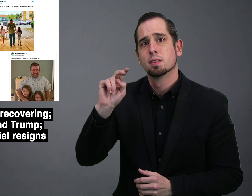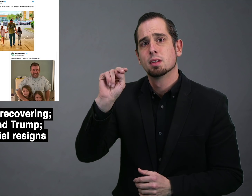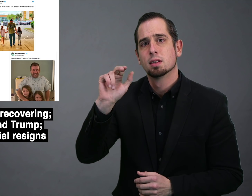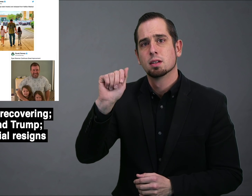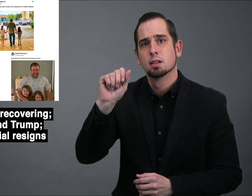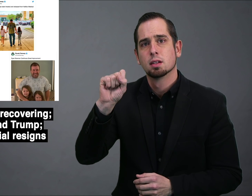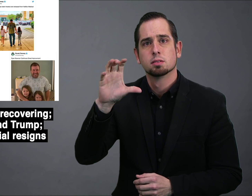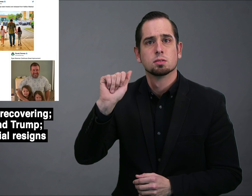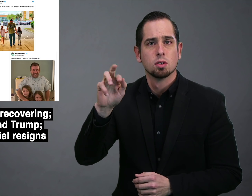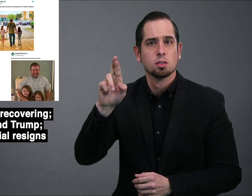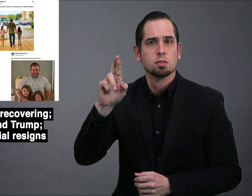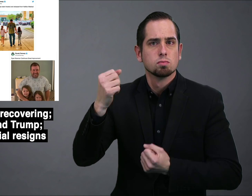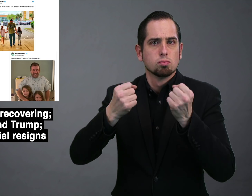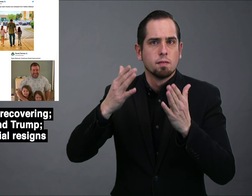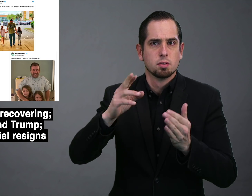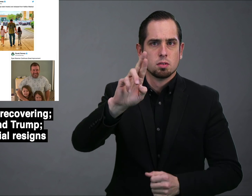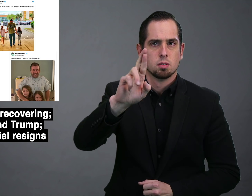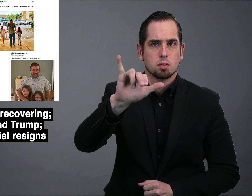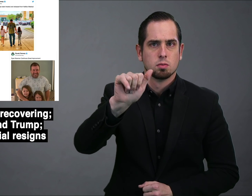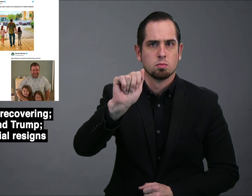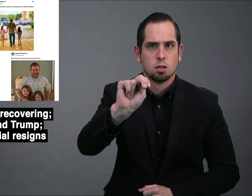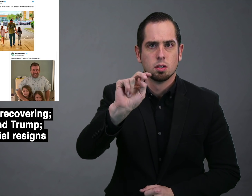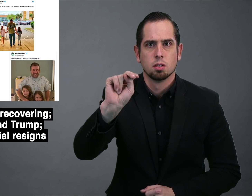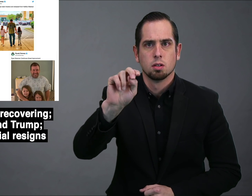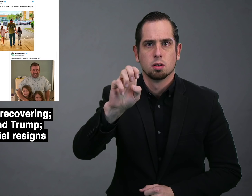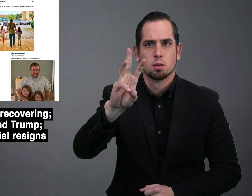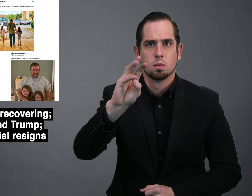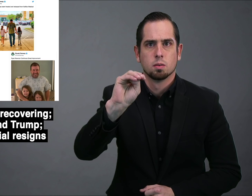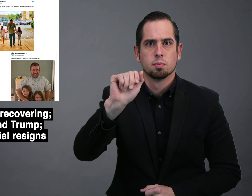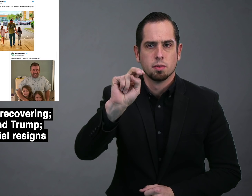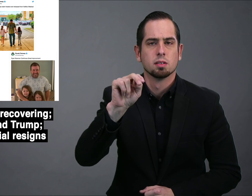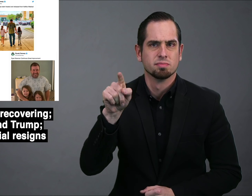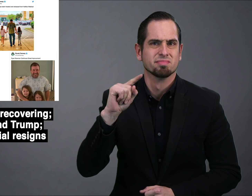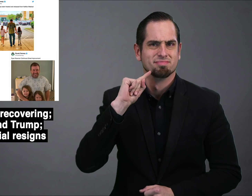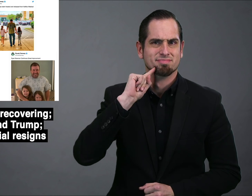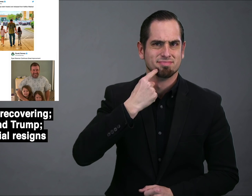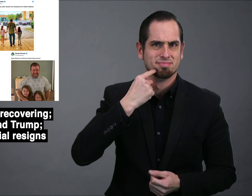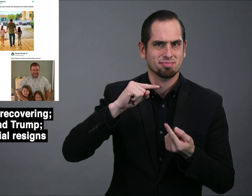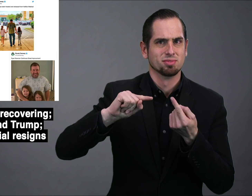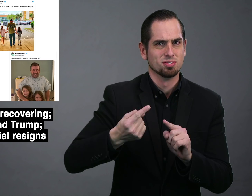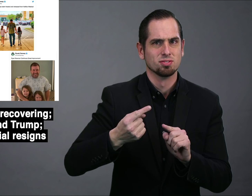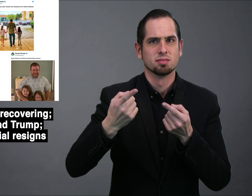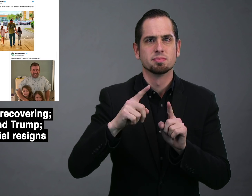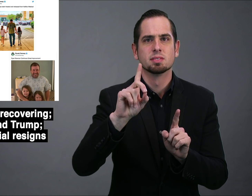NASCAR driver Ryan Newman, who was seriously injured